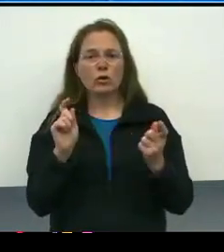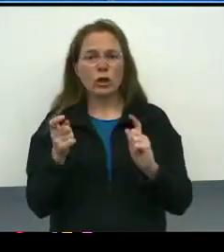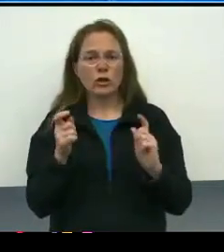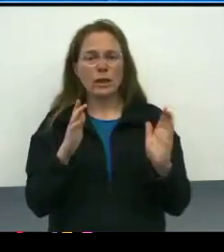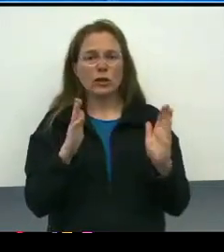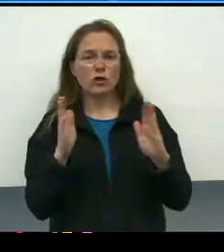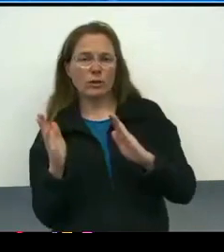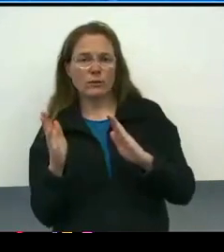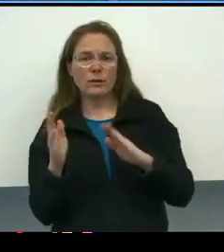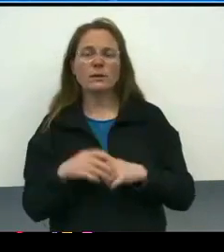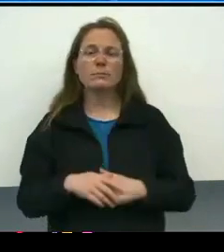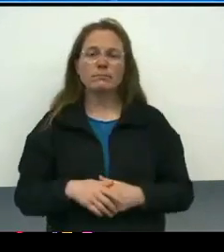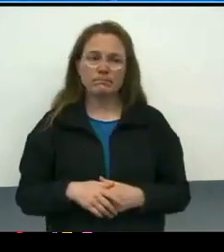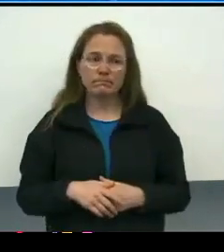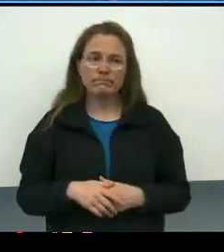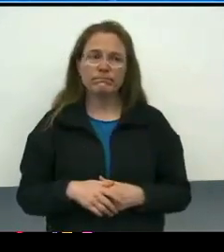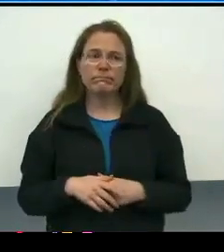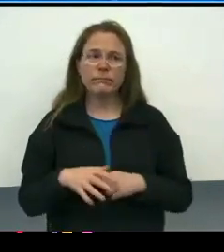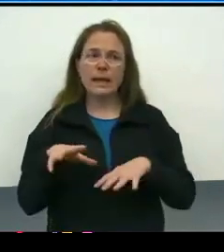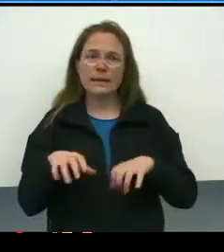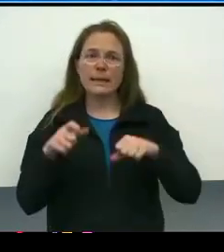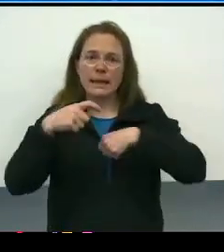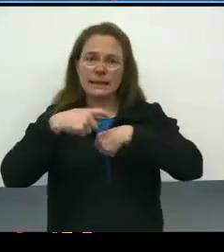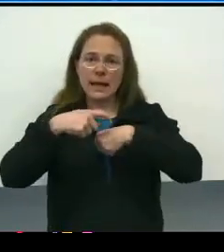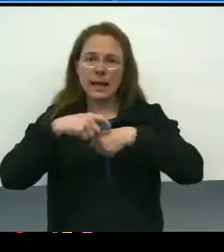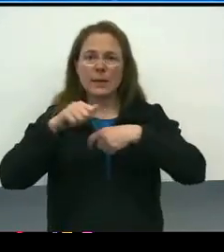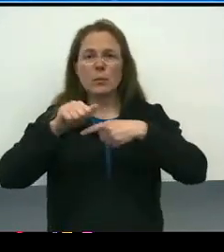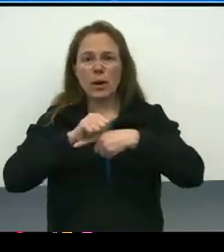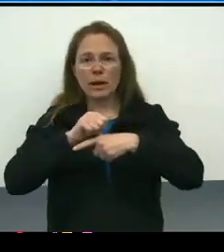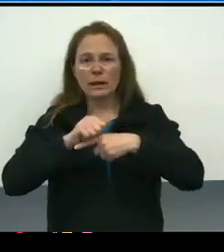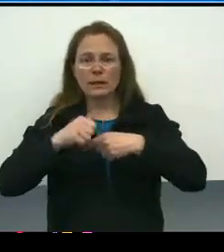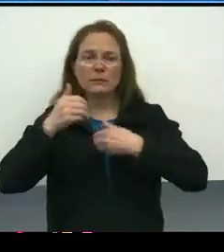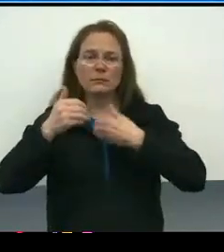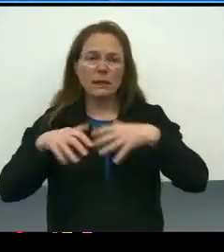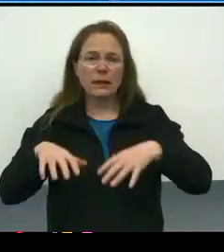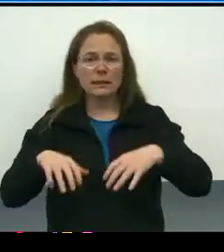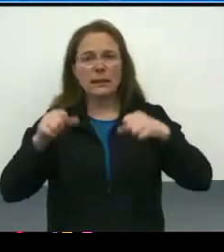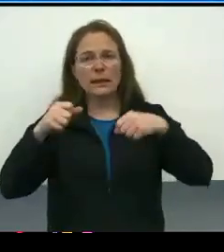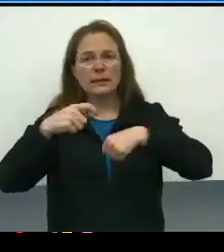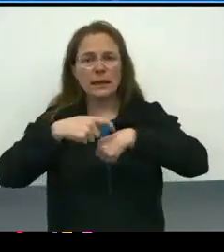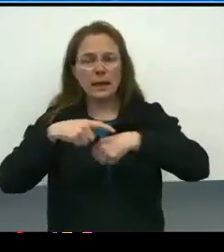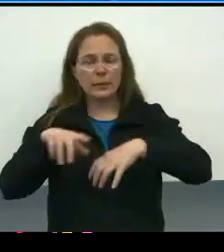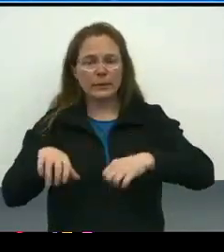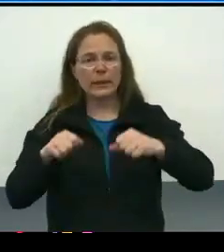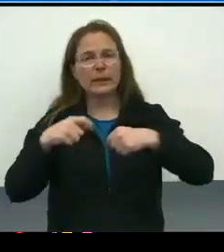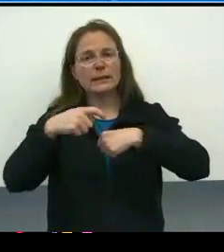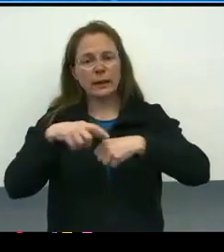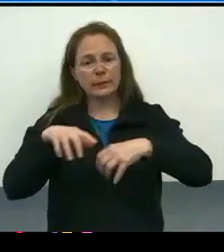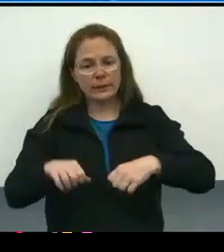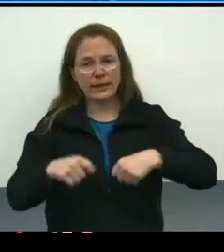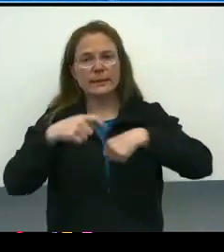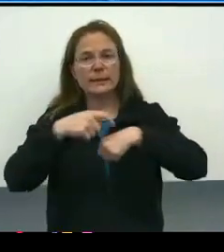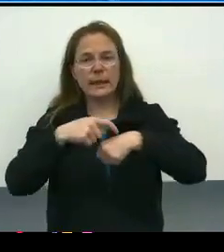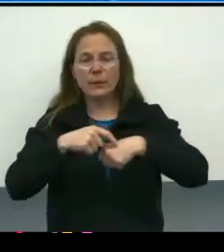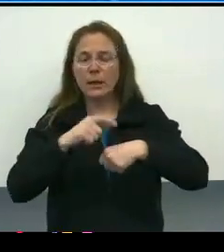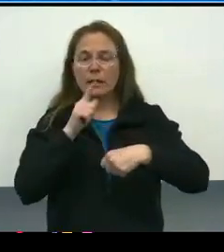which take time, practice, time, and practice. And it's not about being perfect, per se,